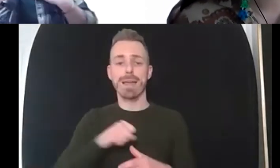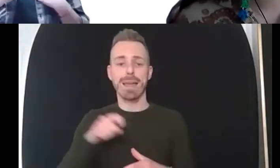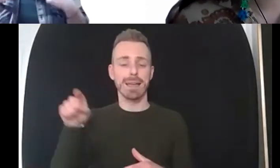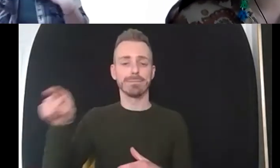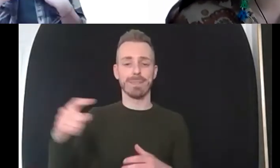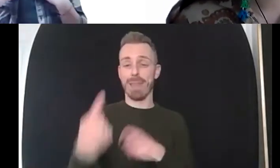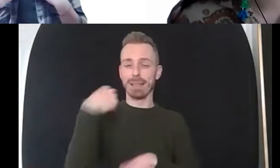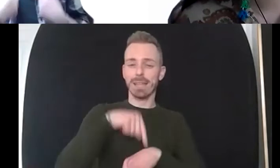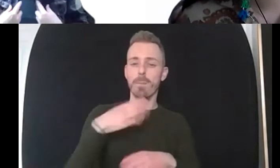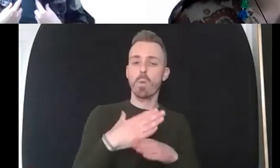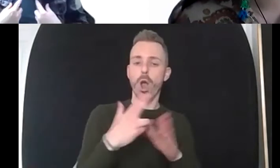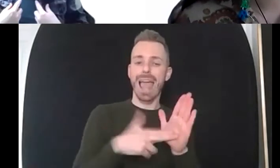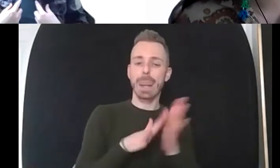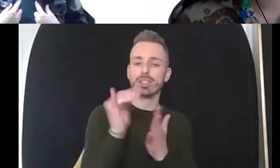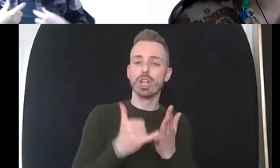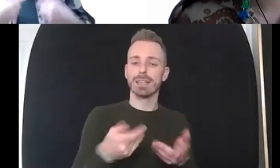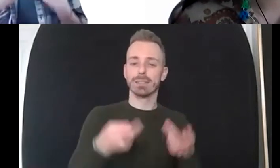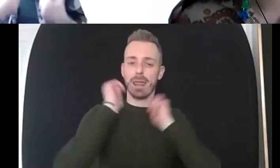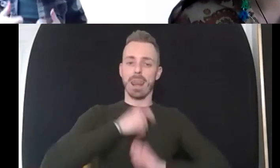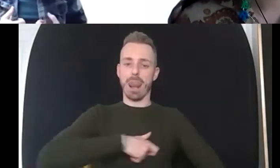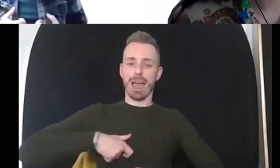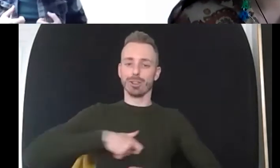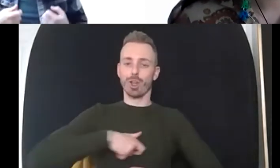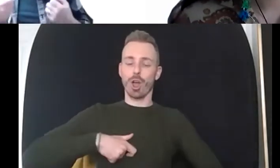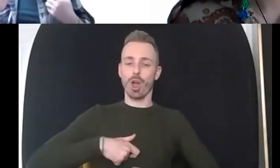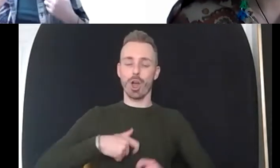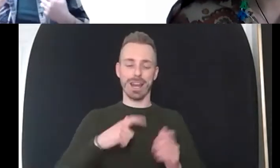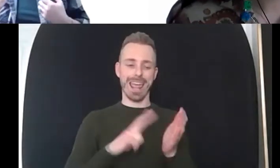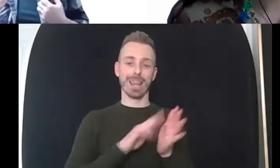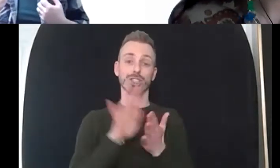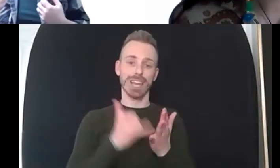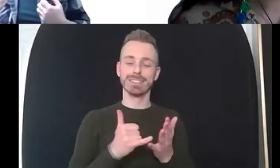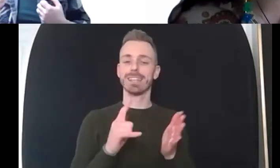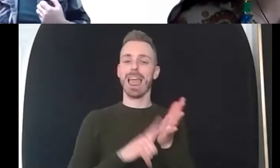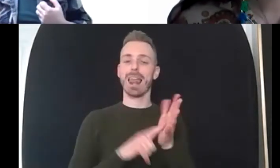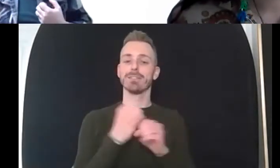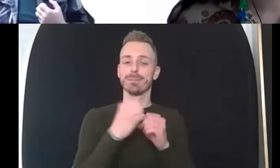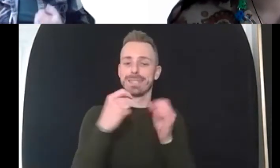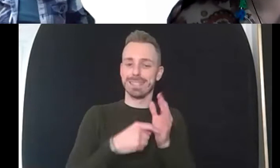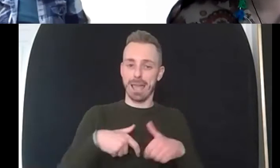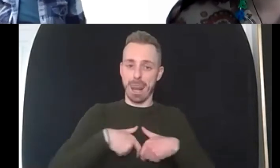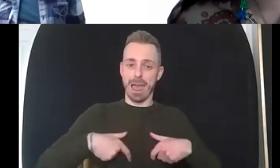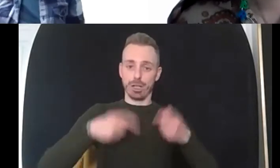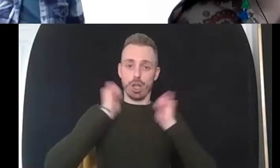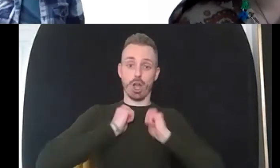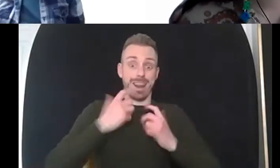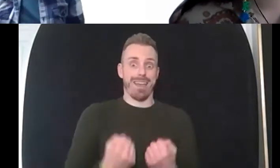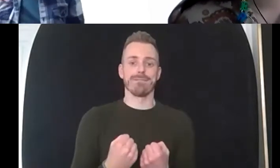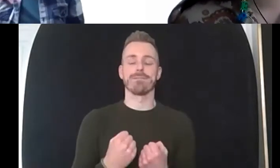so i had my nhs lanyard which was my lgbt one um and um these workmen that they were staring over